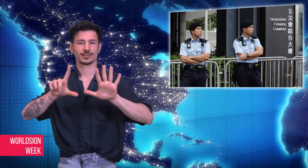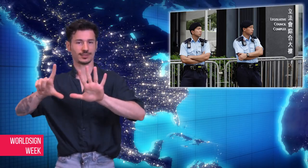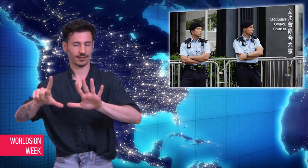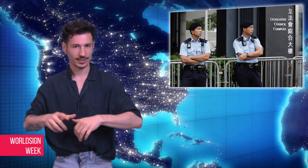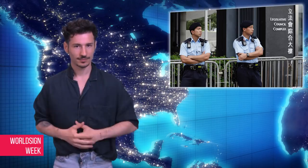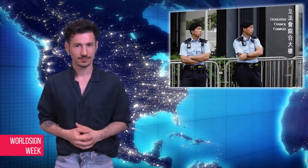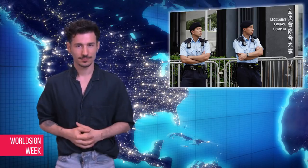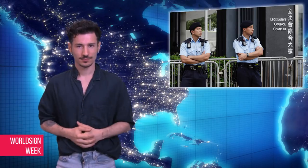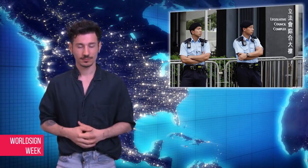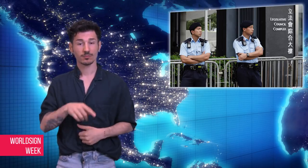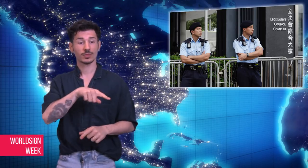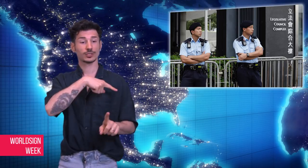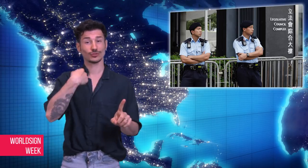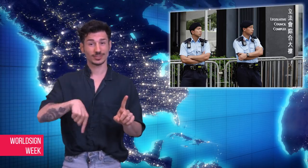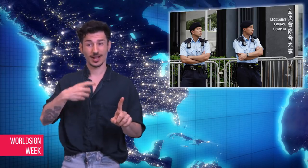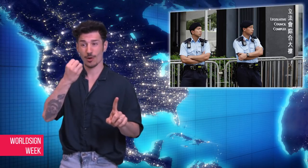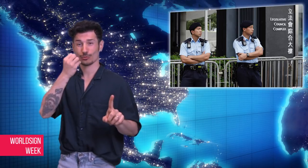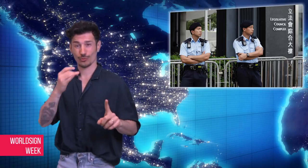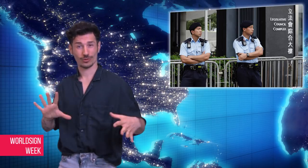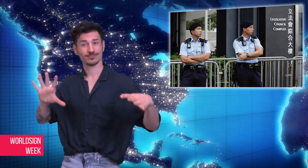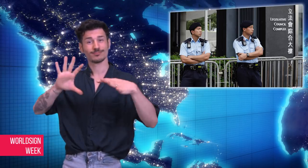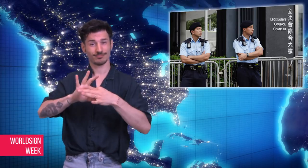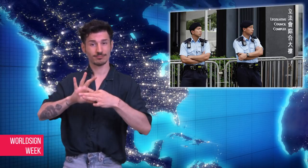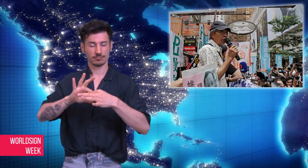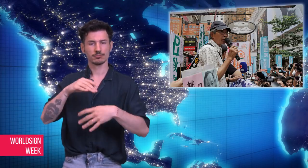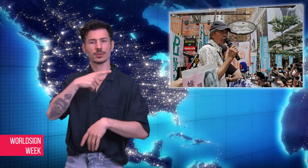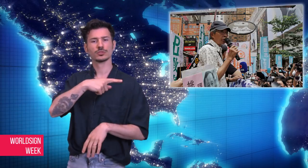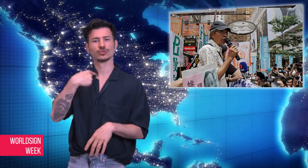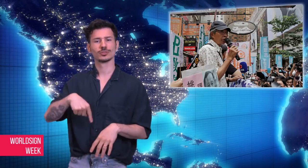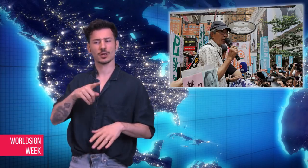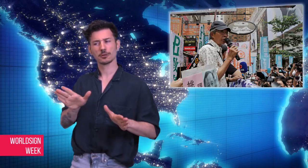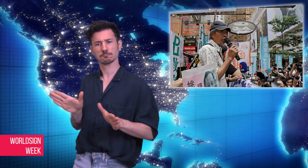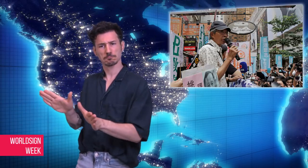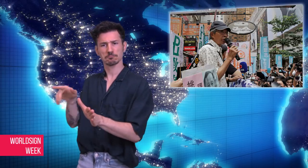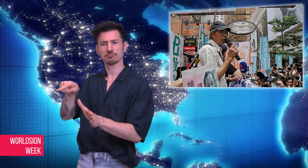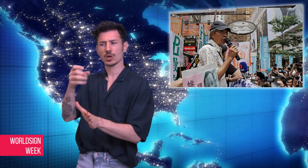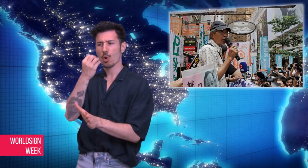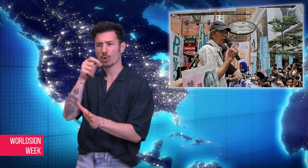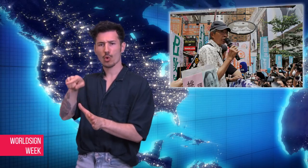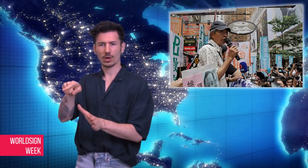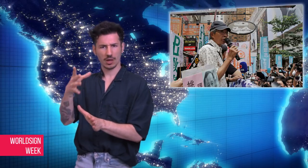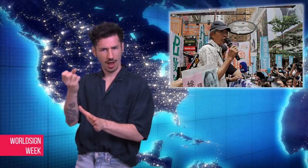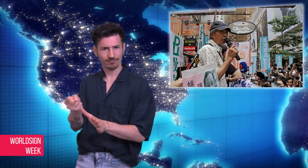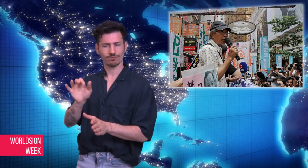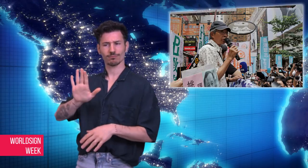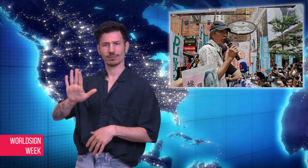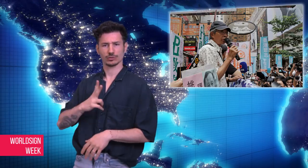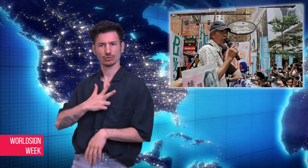One important aspect of the agreement was that Hong Kong